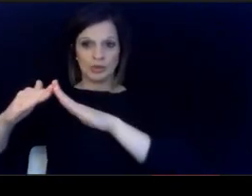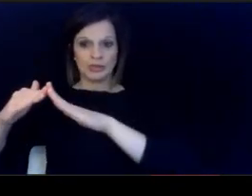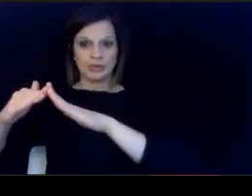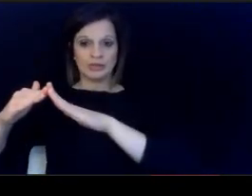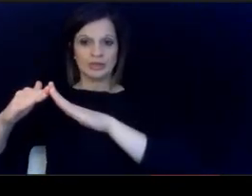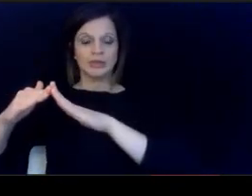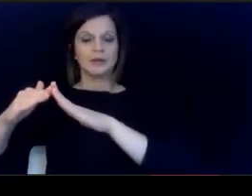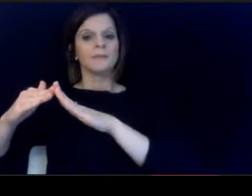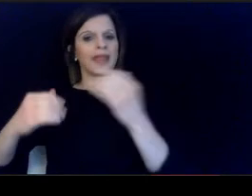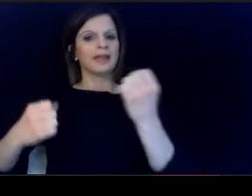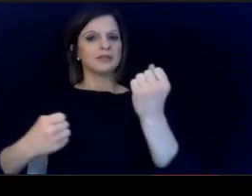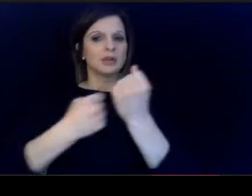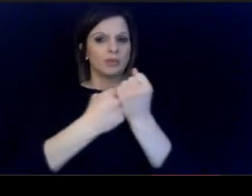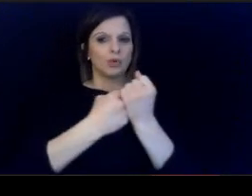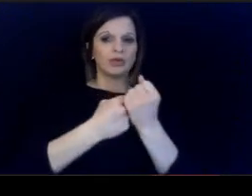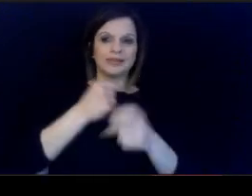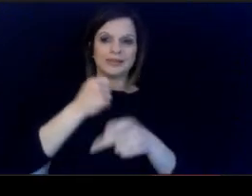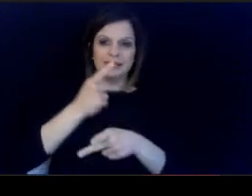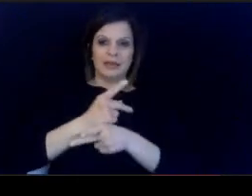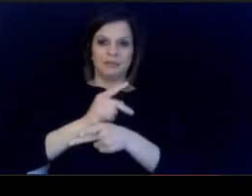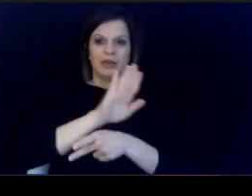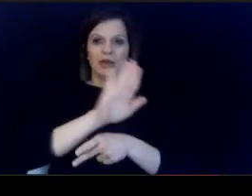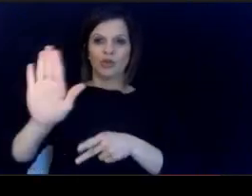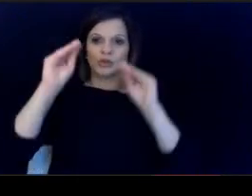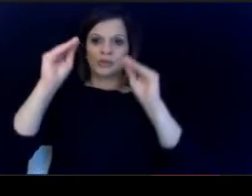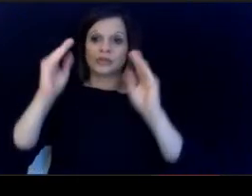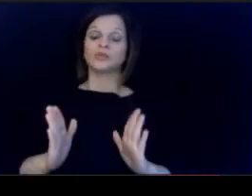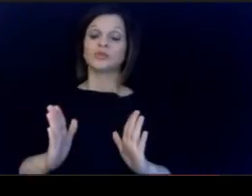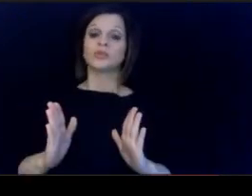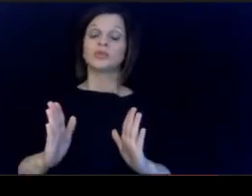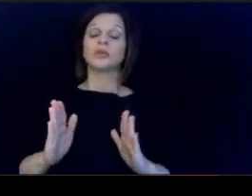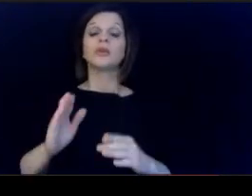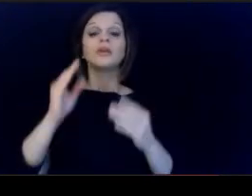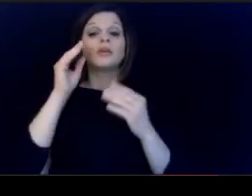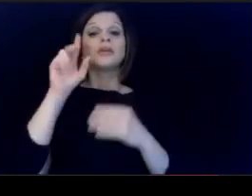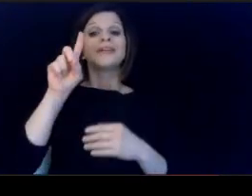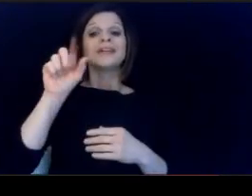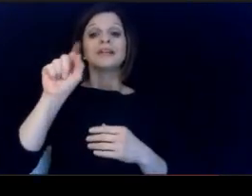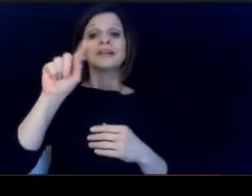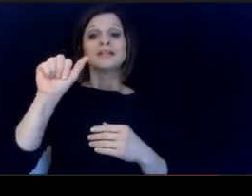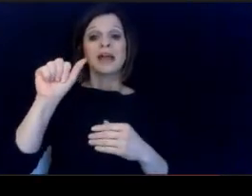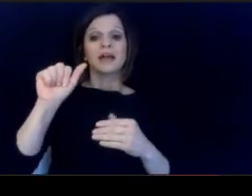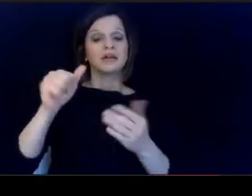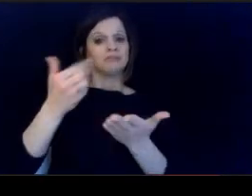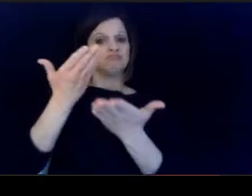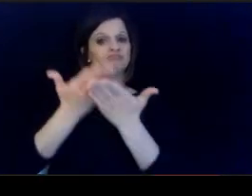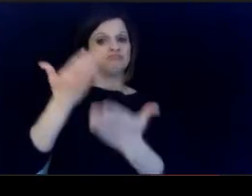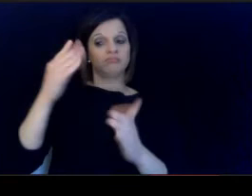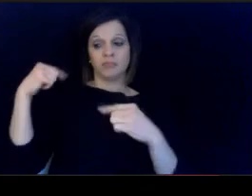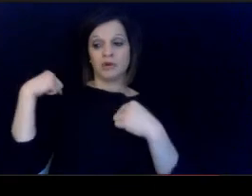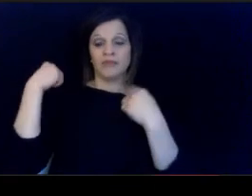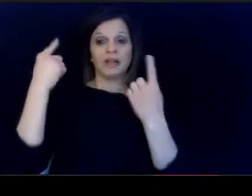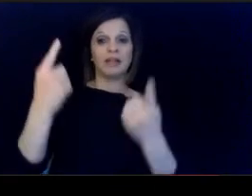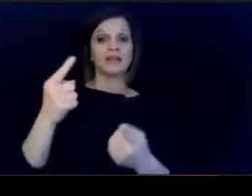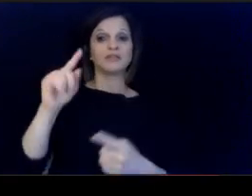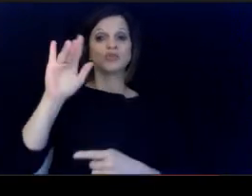support their retention data. Show that over the past two and a half decades.